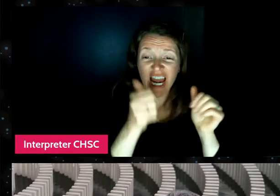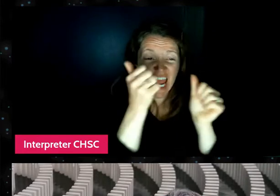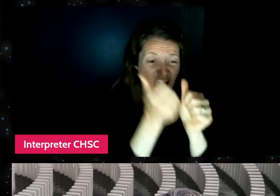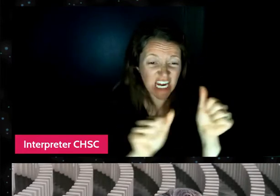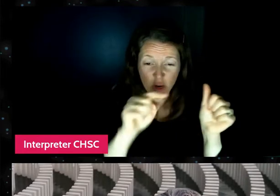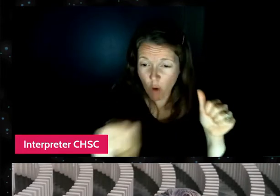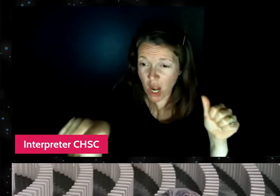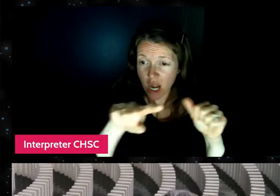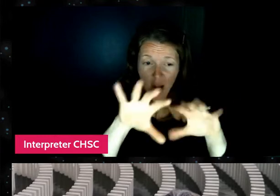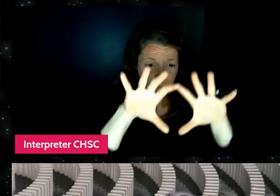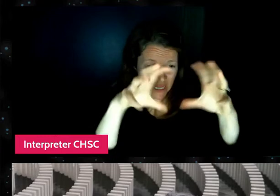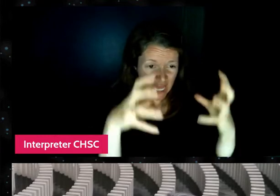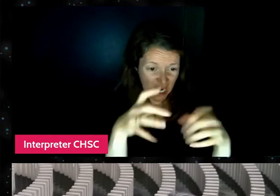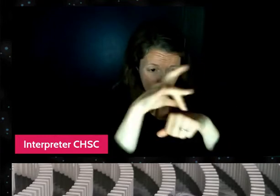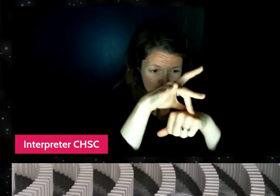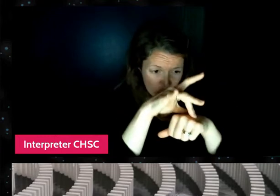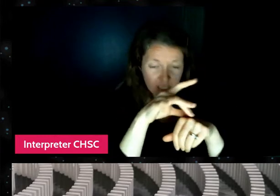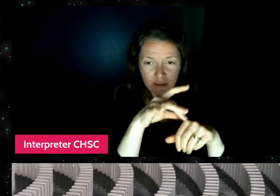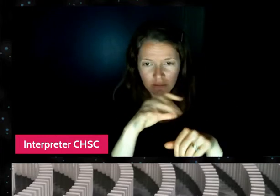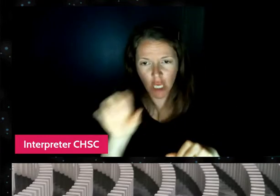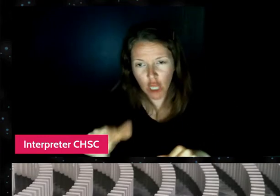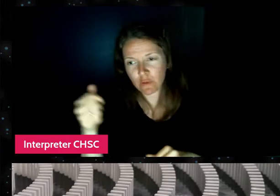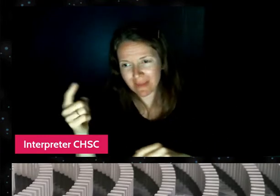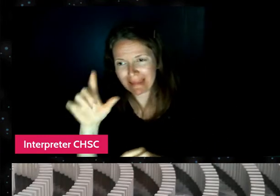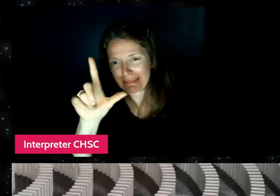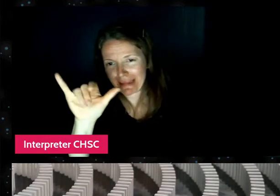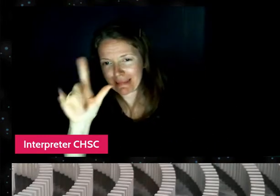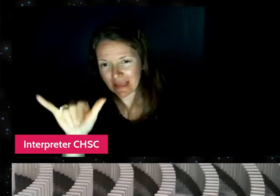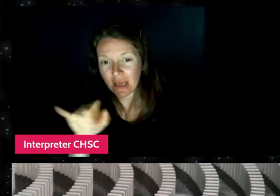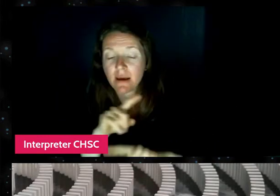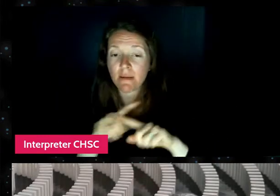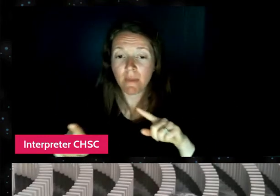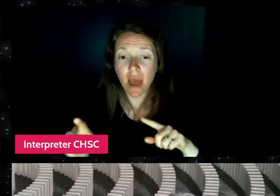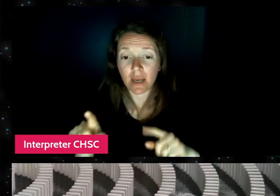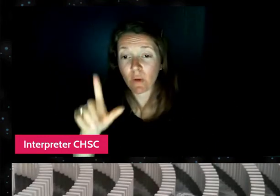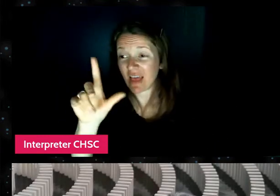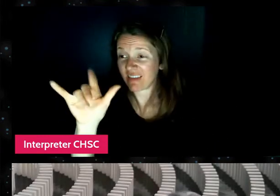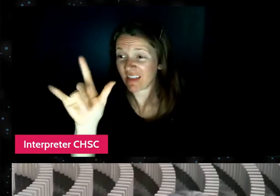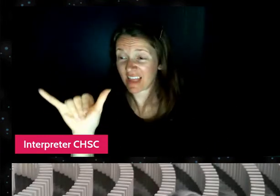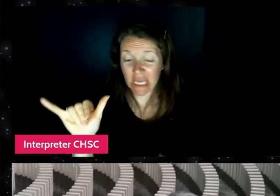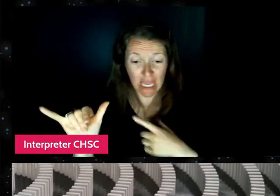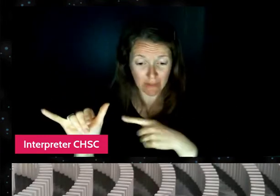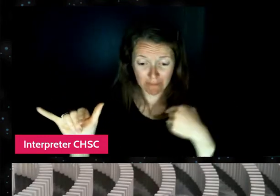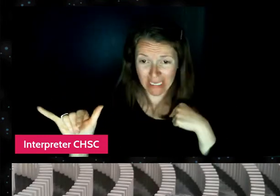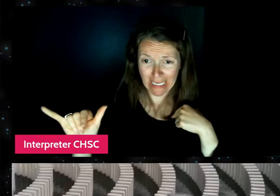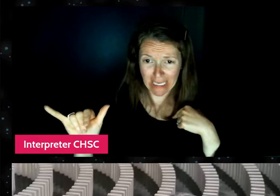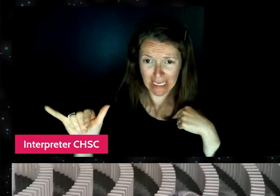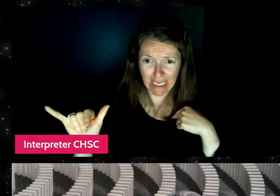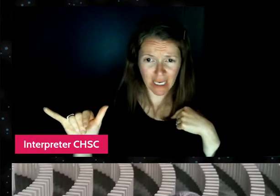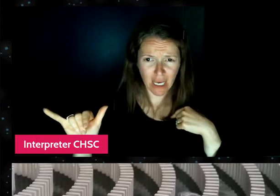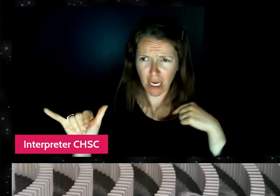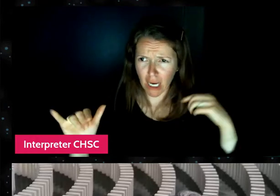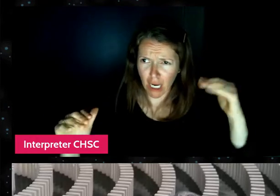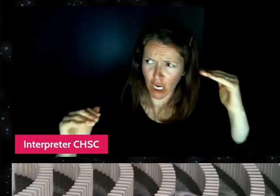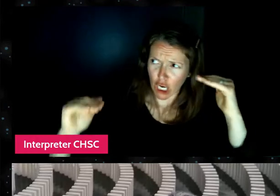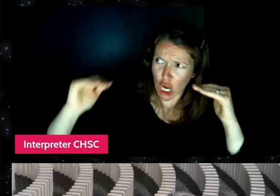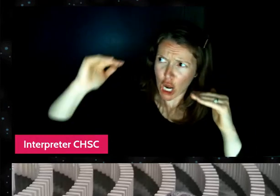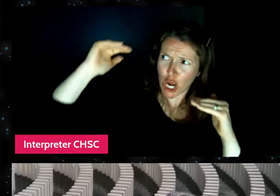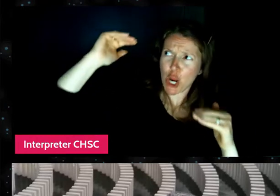And yet the divide between where Lily is and where I am is huge. So there were so many times